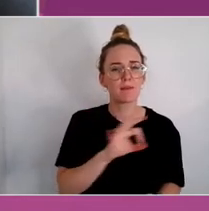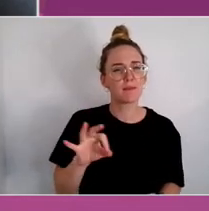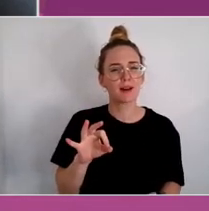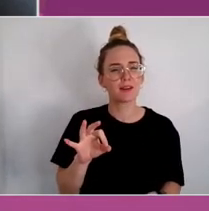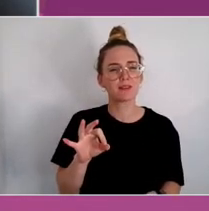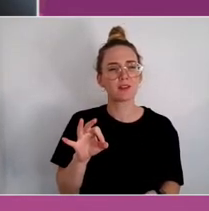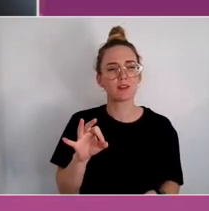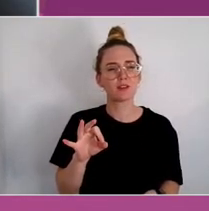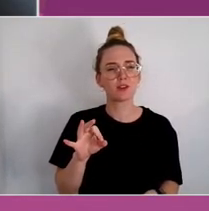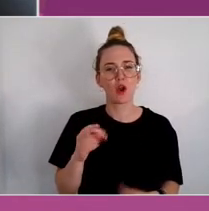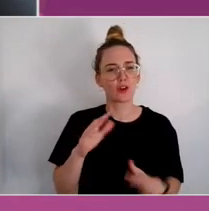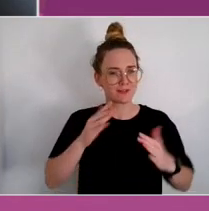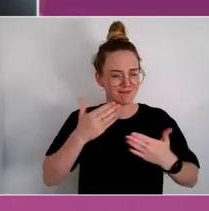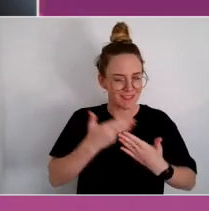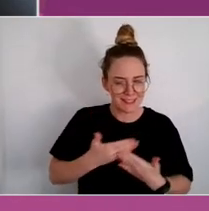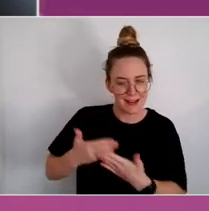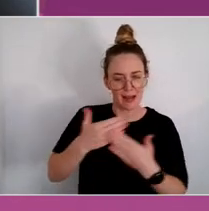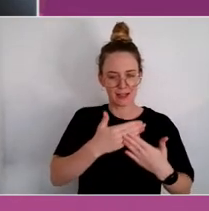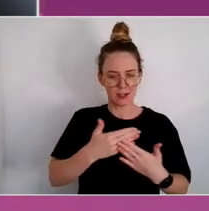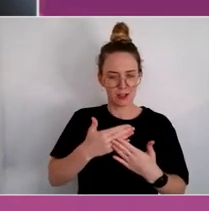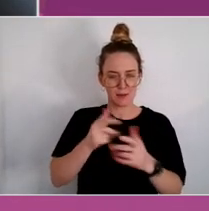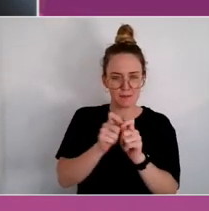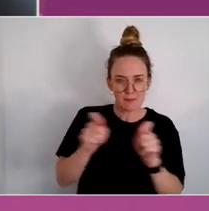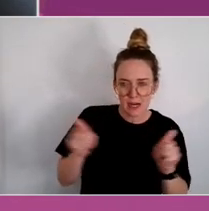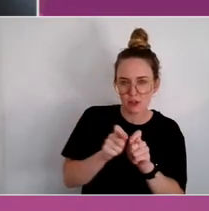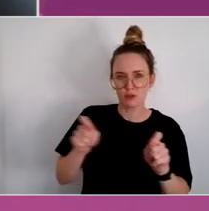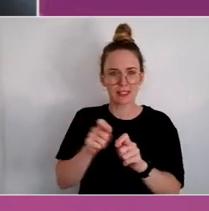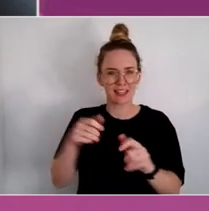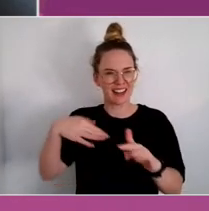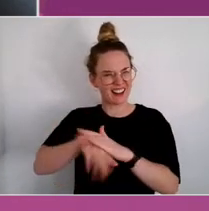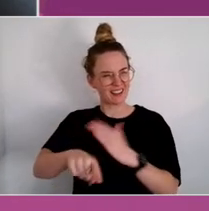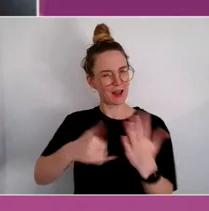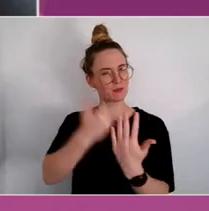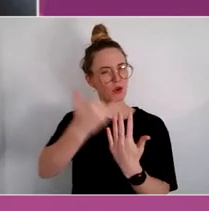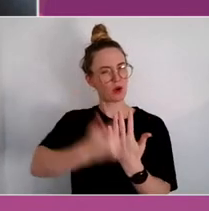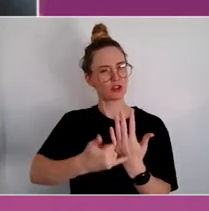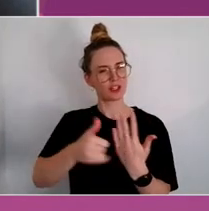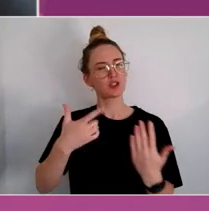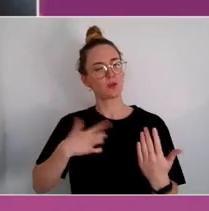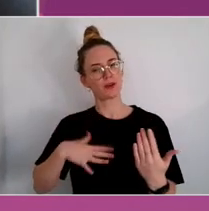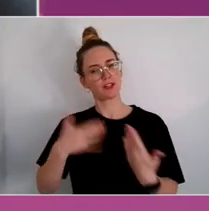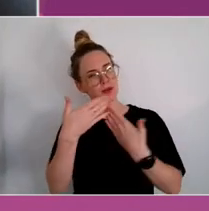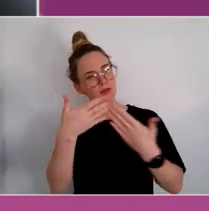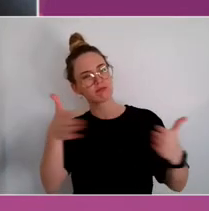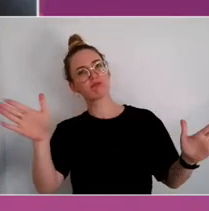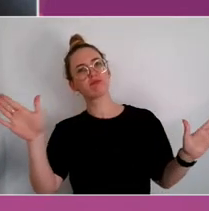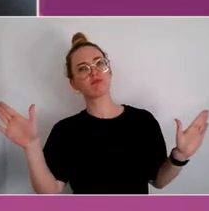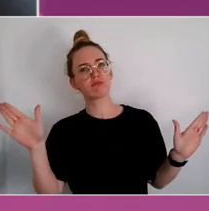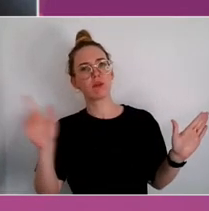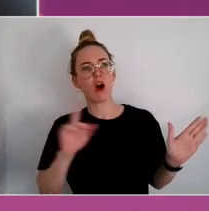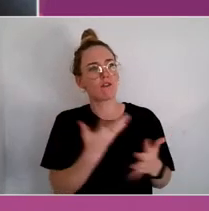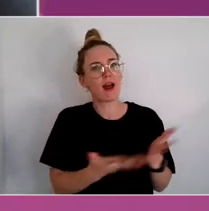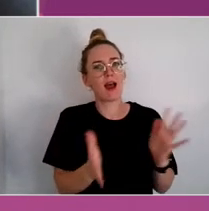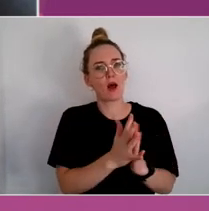studying and measuring for. So, we could think about how we open our minds to the role of the arts within health and